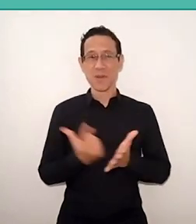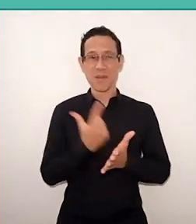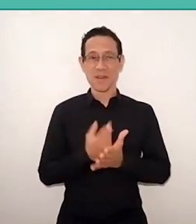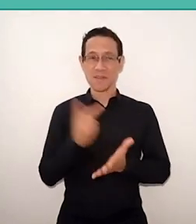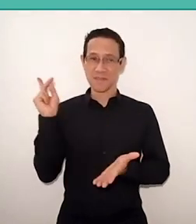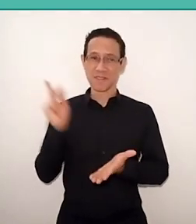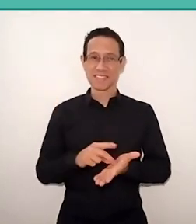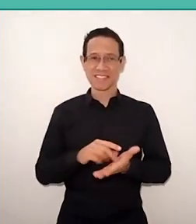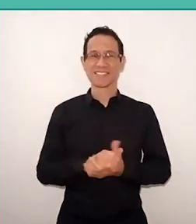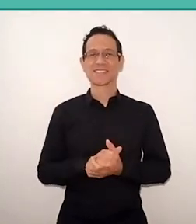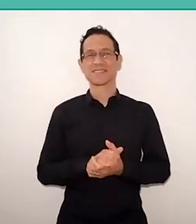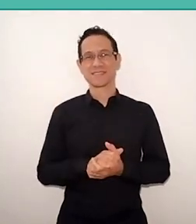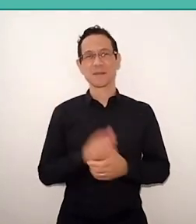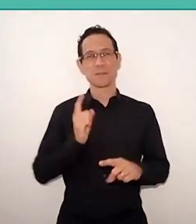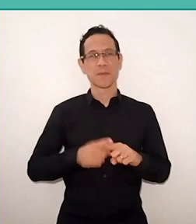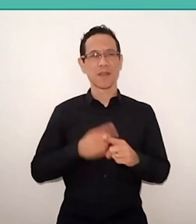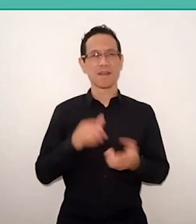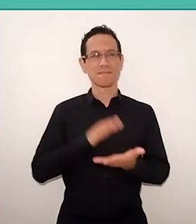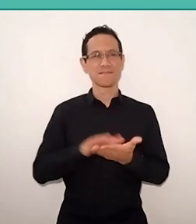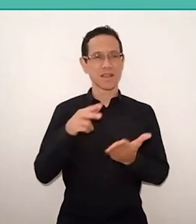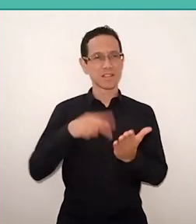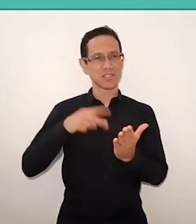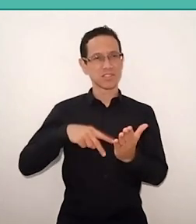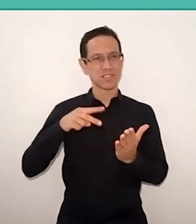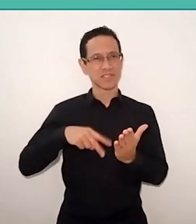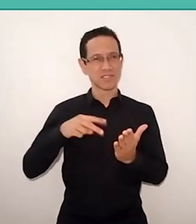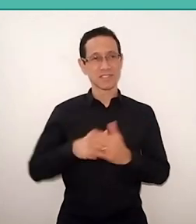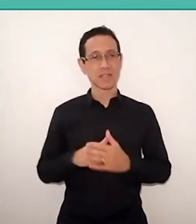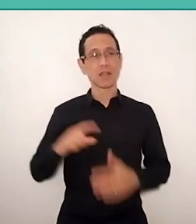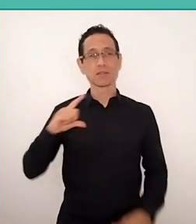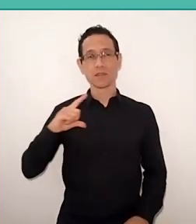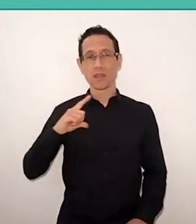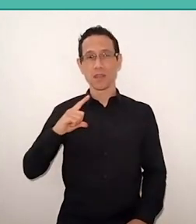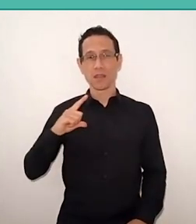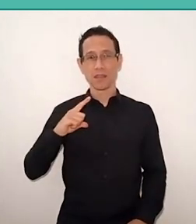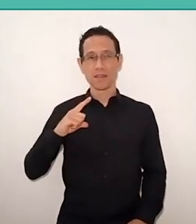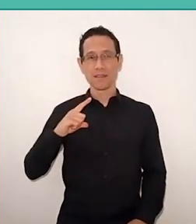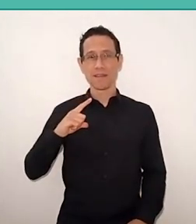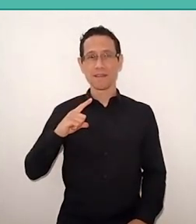because the issues we are reading, they have, many times, mutilated, parts